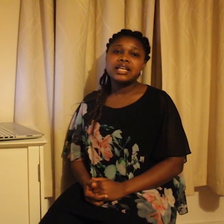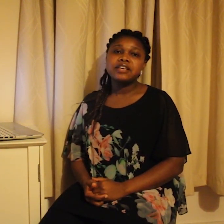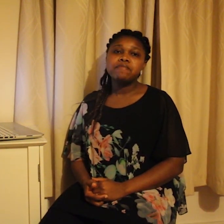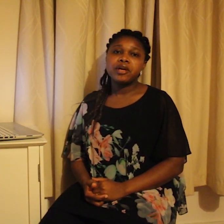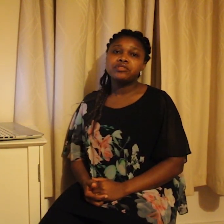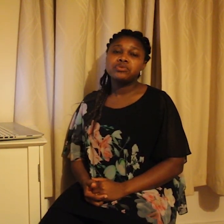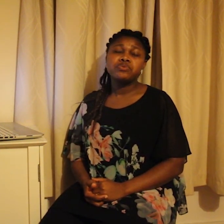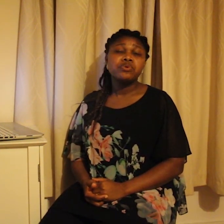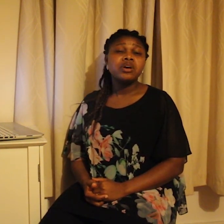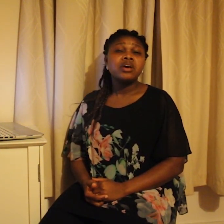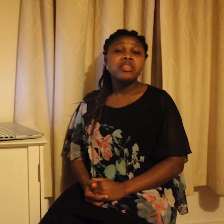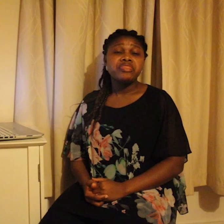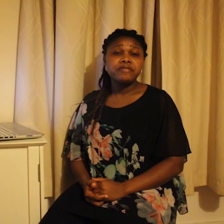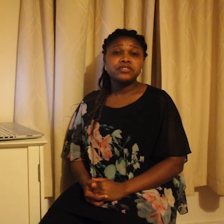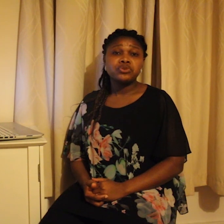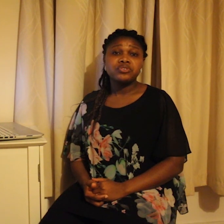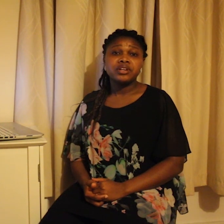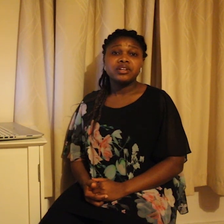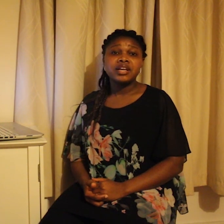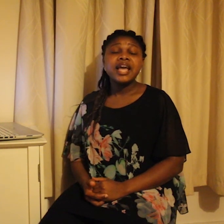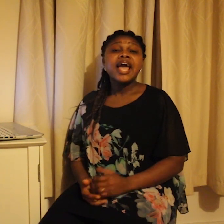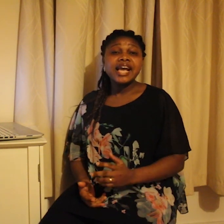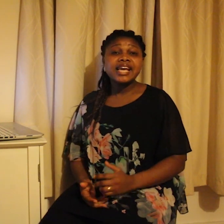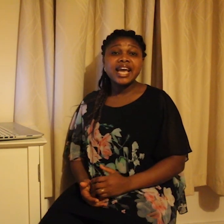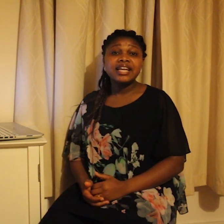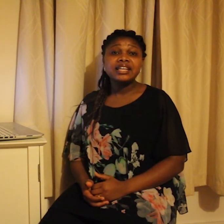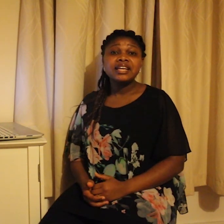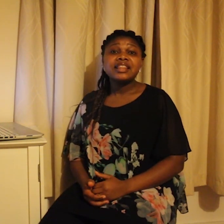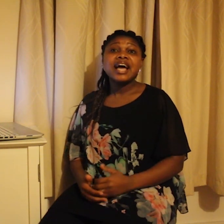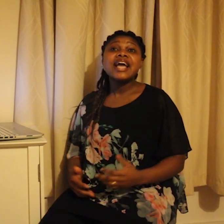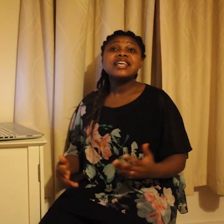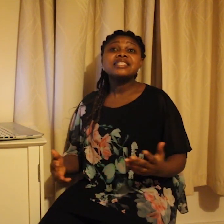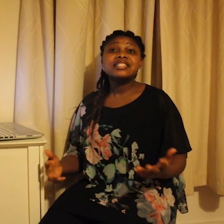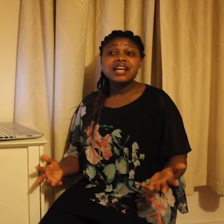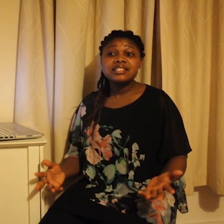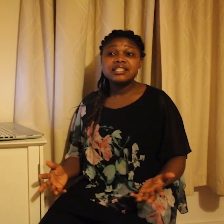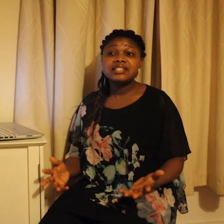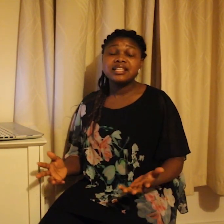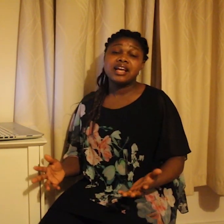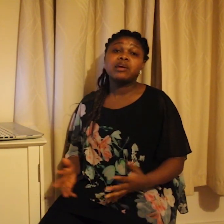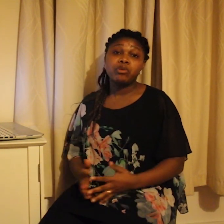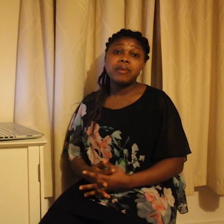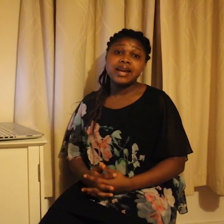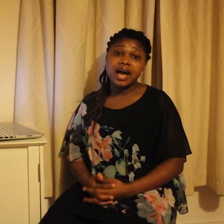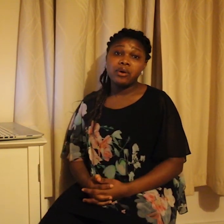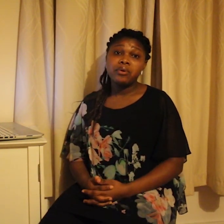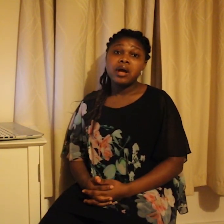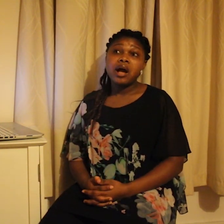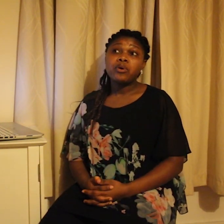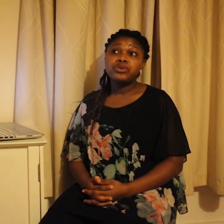give birth to Deaf children. Again, there are instances in Adamorobe now, according